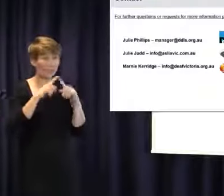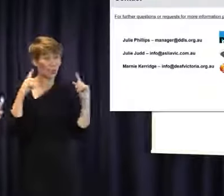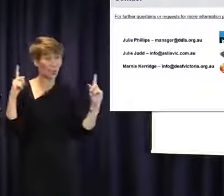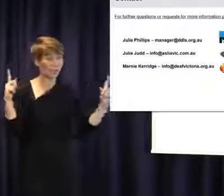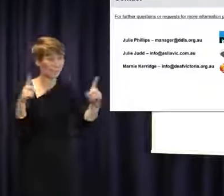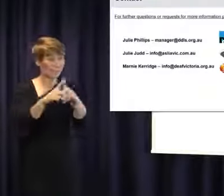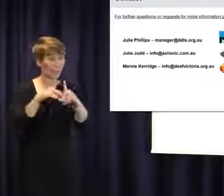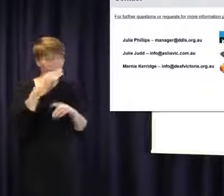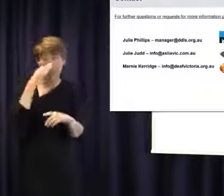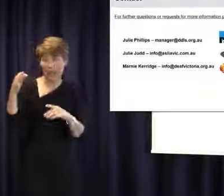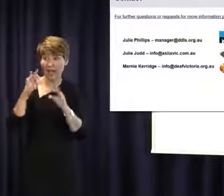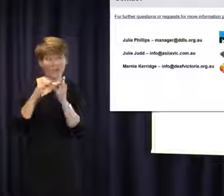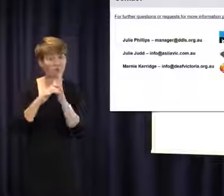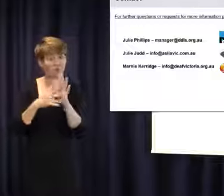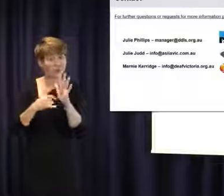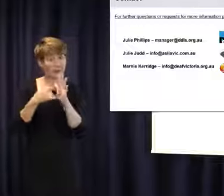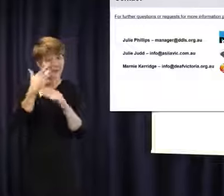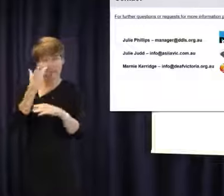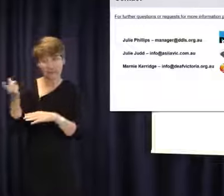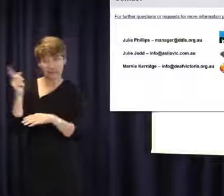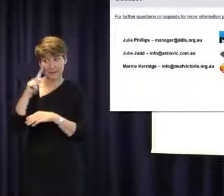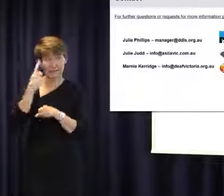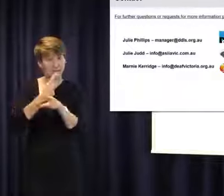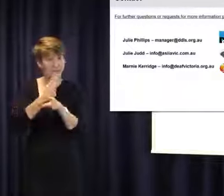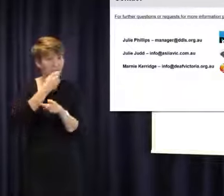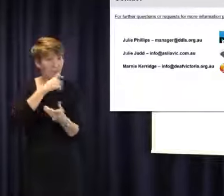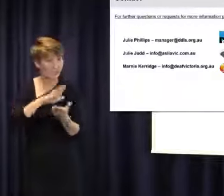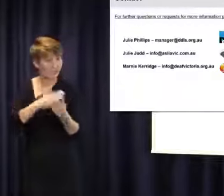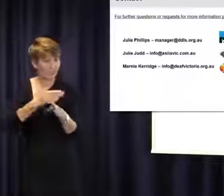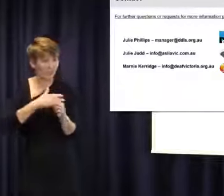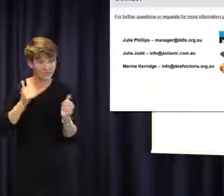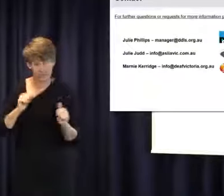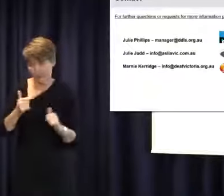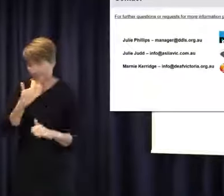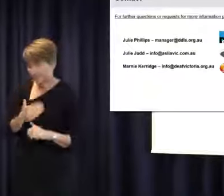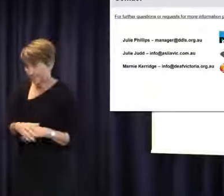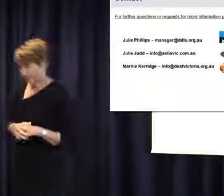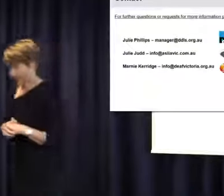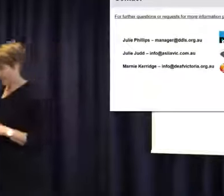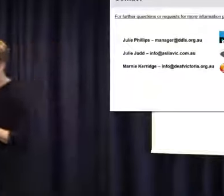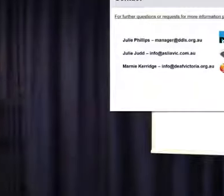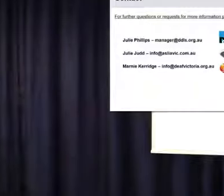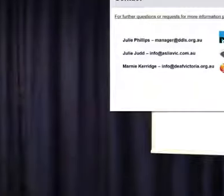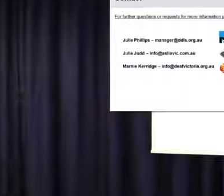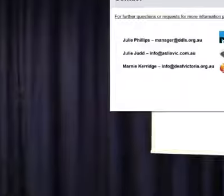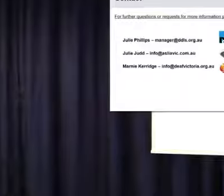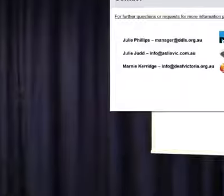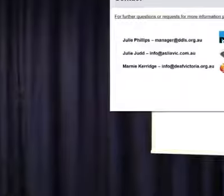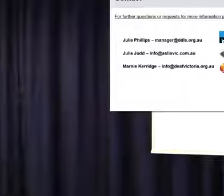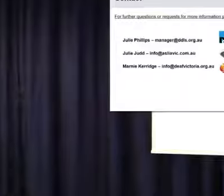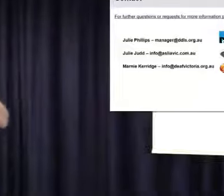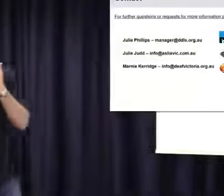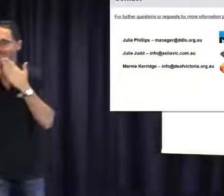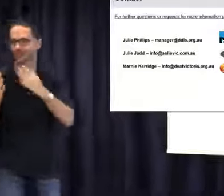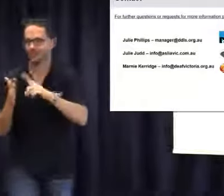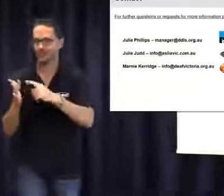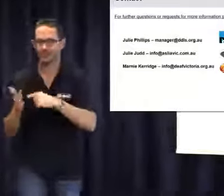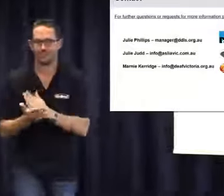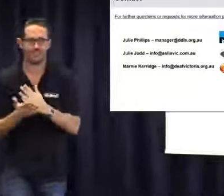before we finish.